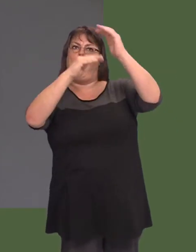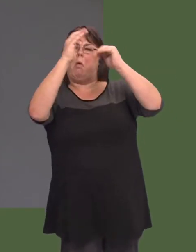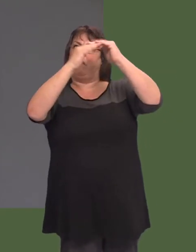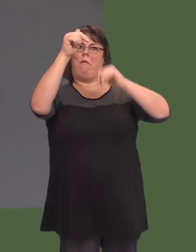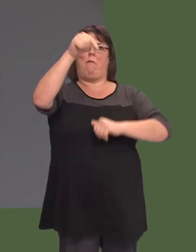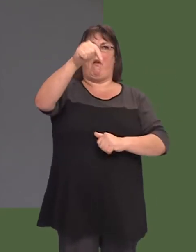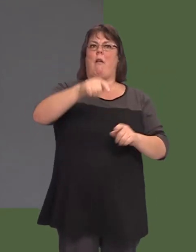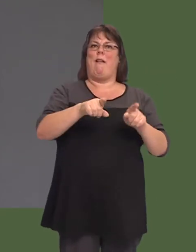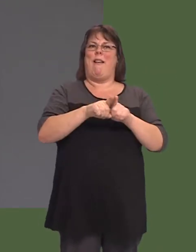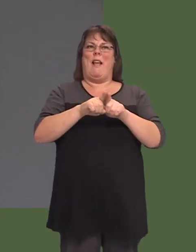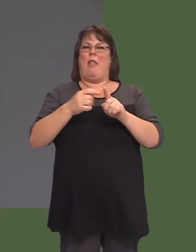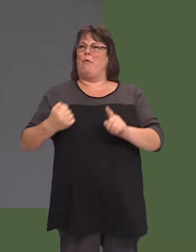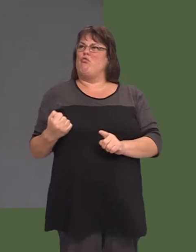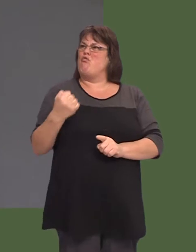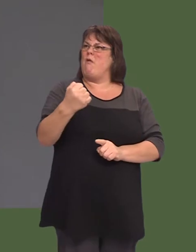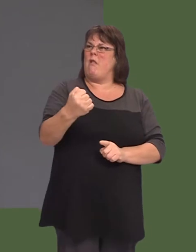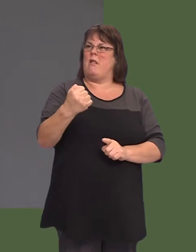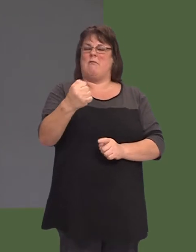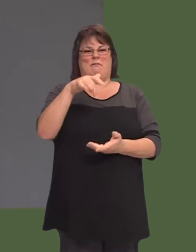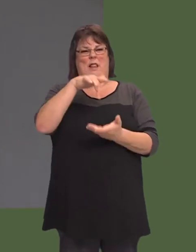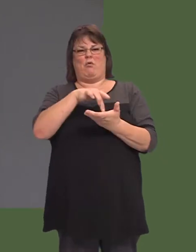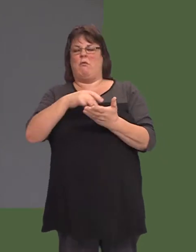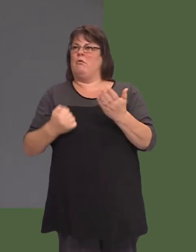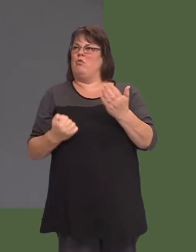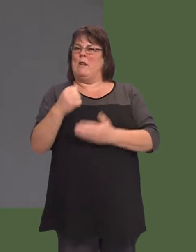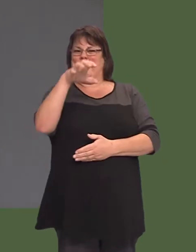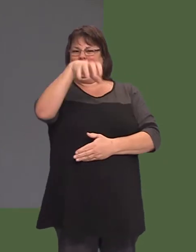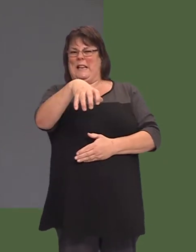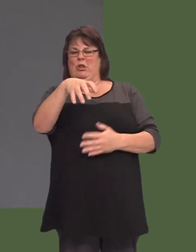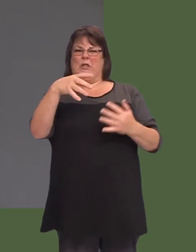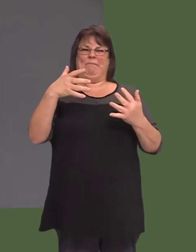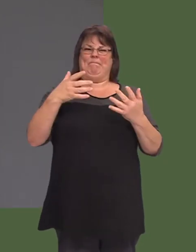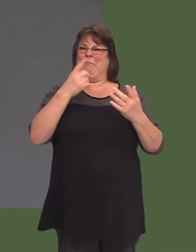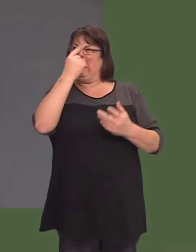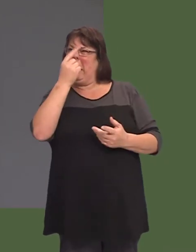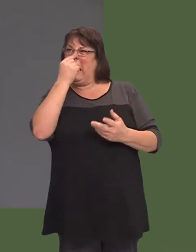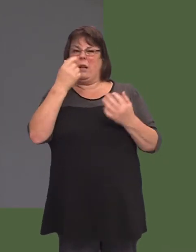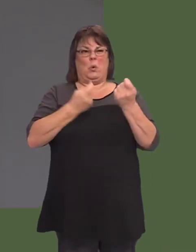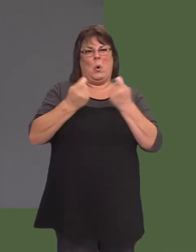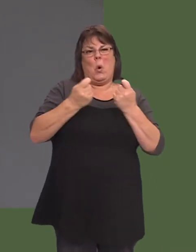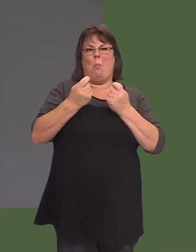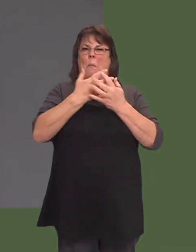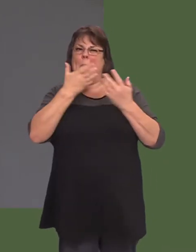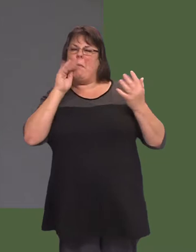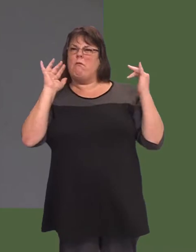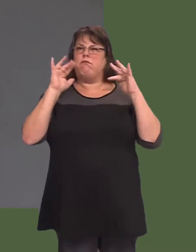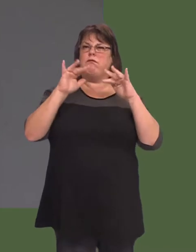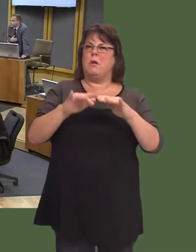the possible lack of capacity of Cardiff Central railway station. So, are you confident that those issues will be resolved in time for those championships